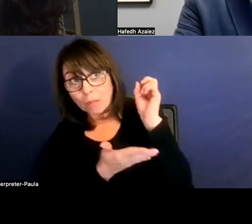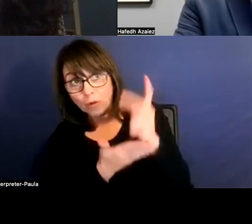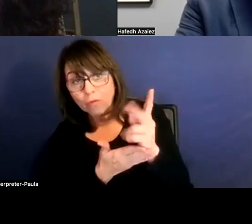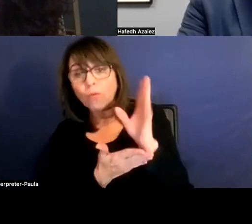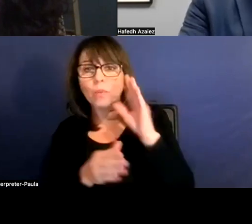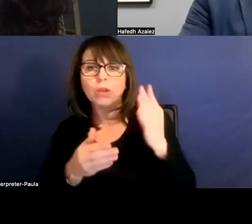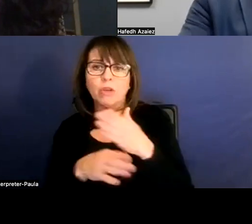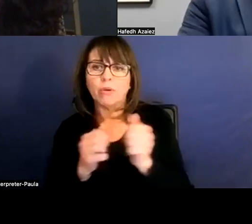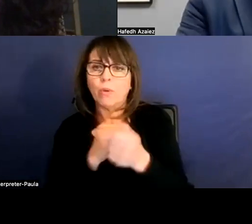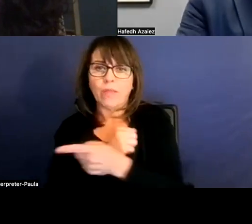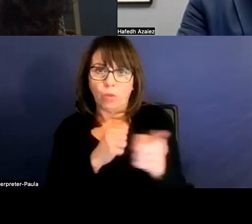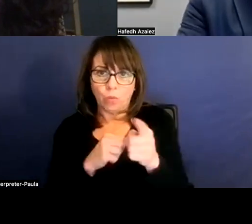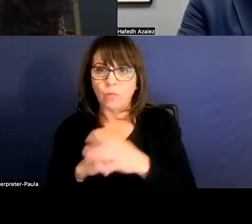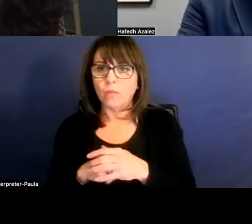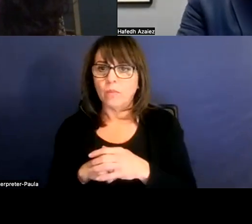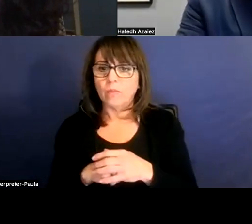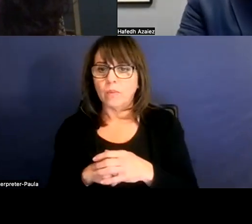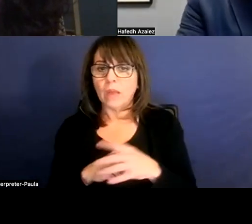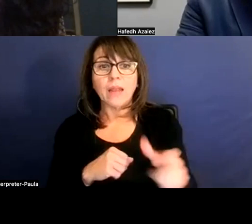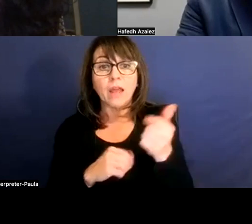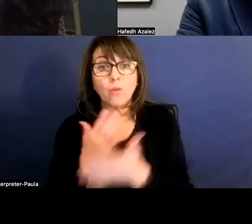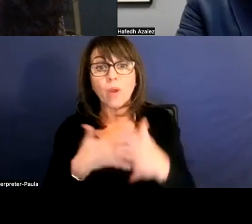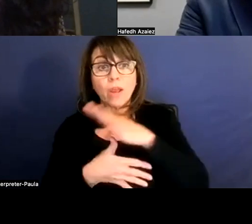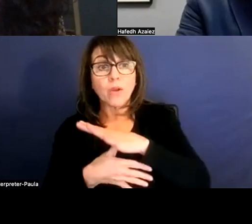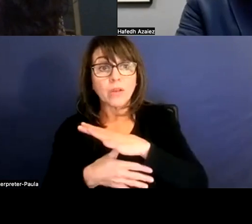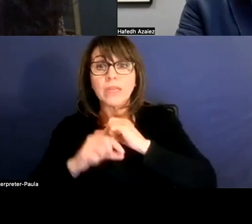another thing is also one of our priorities to advocate for safety and security.